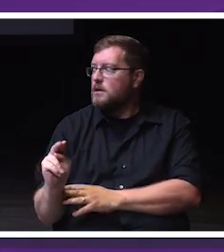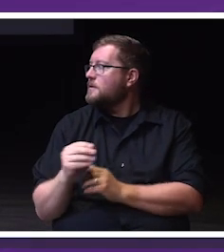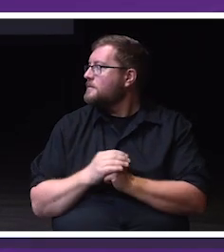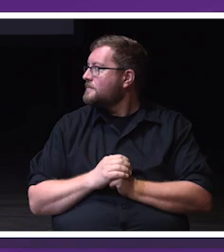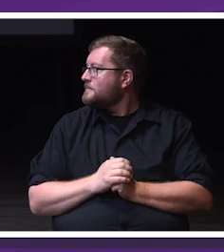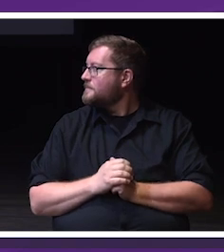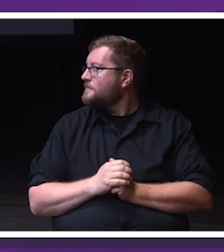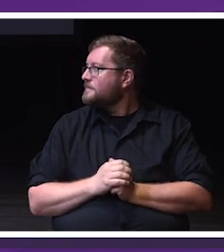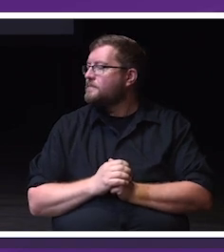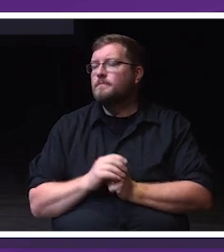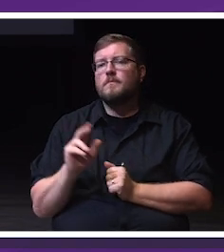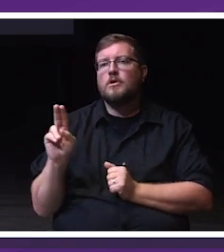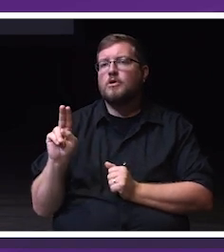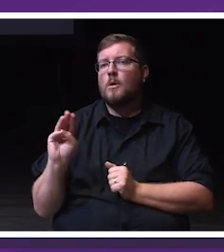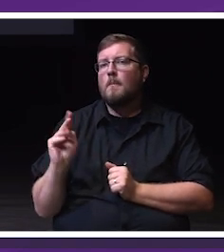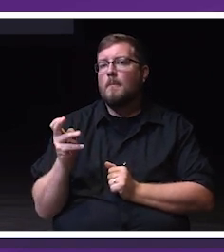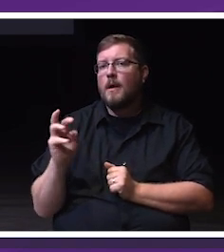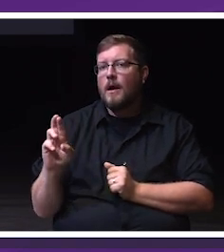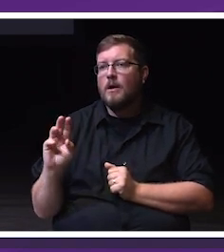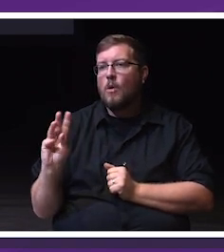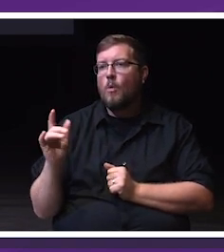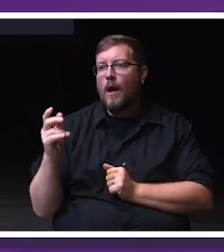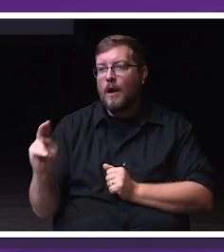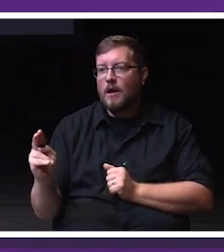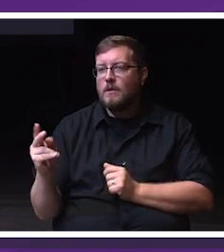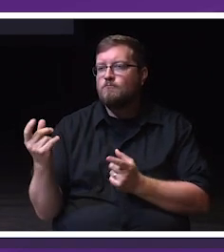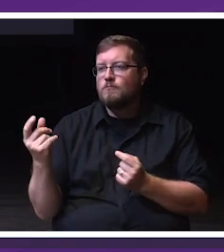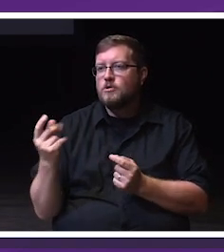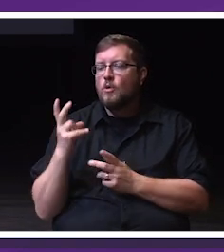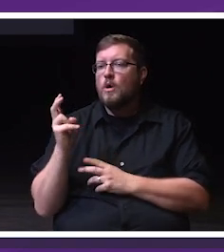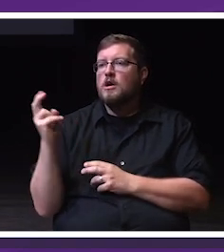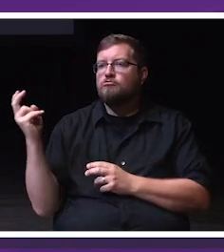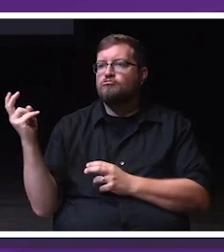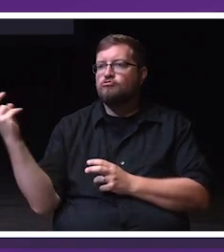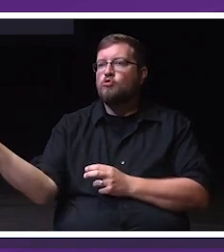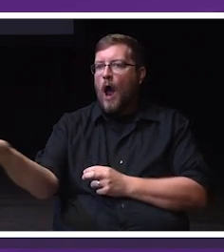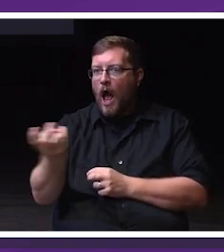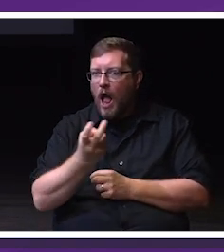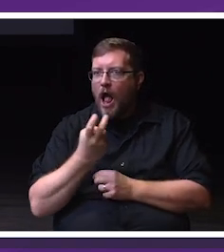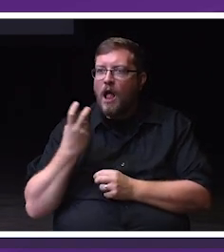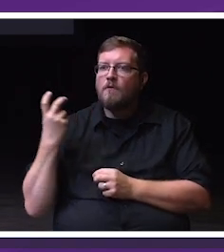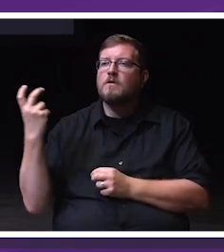The U Matter wagon is a traveling wagon that one department presents to another department, when